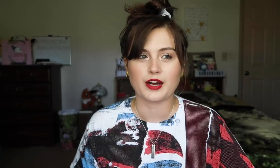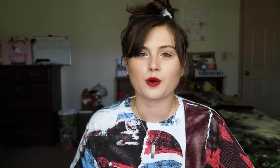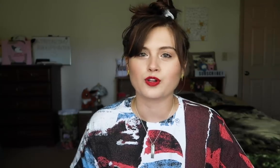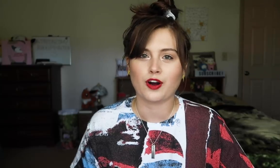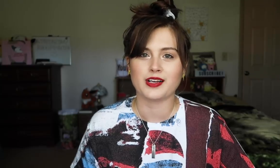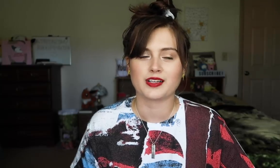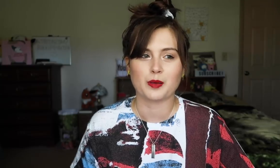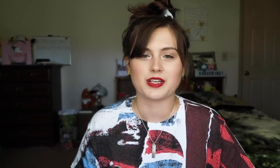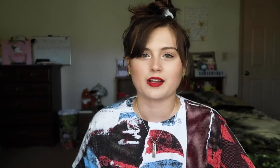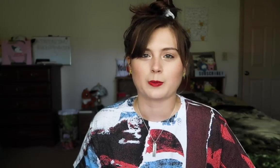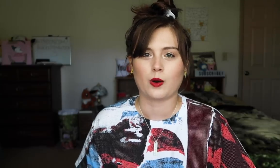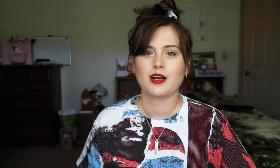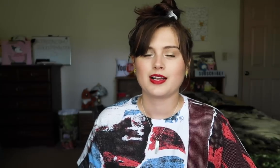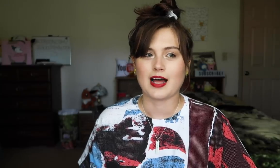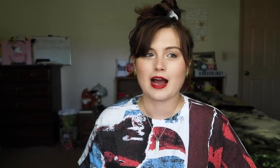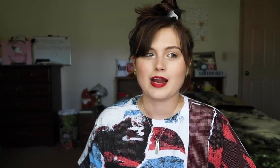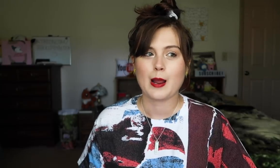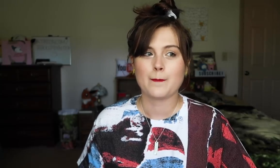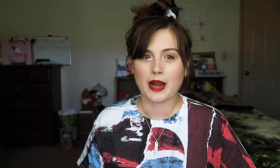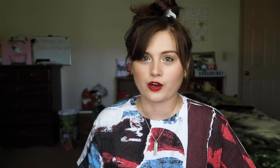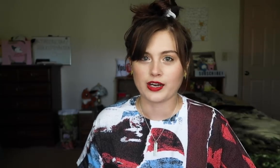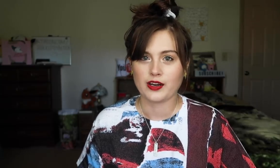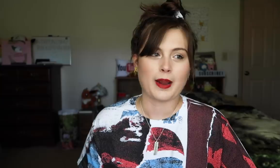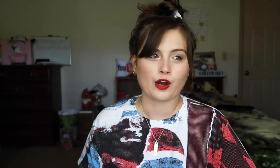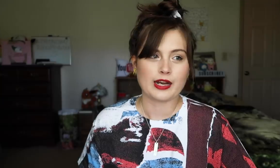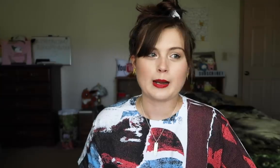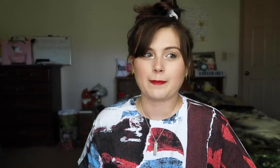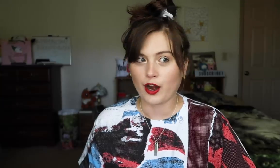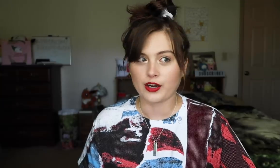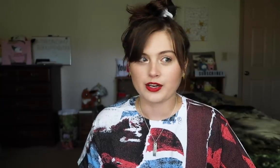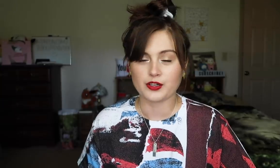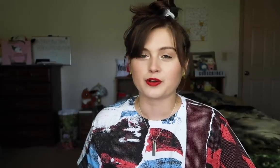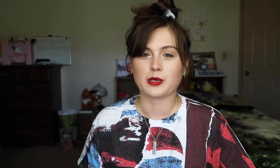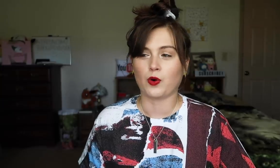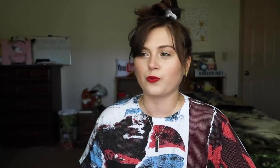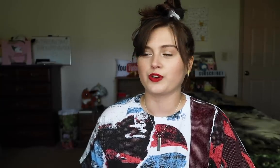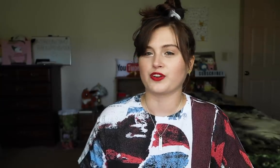And I know, Claudia kept yelling about, li-Barry, Barry, Barry, to the point where